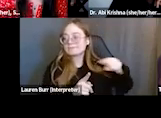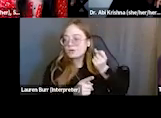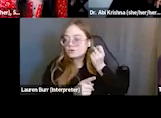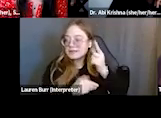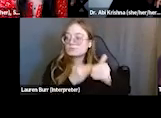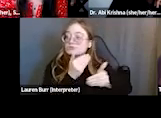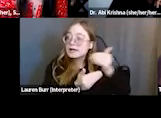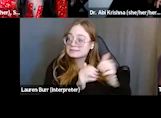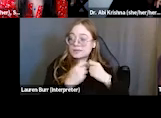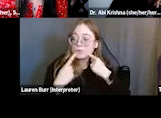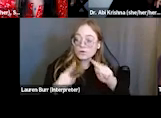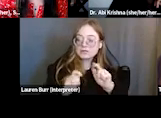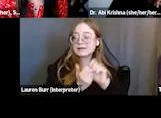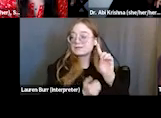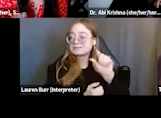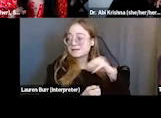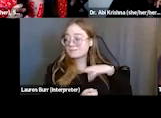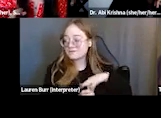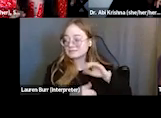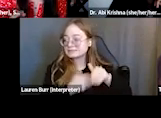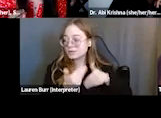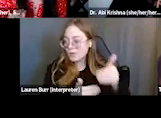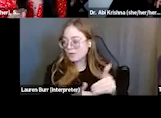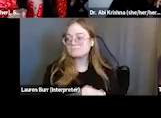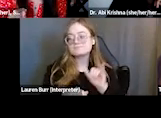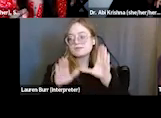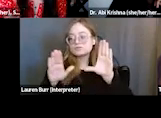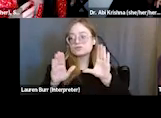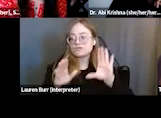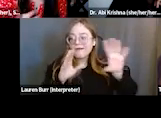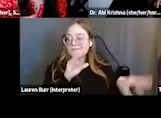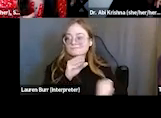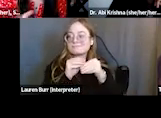how disability benefits work. And it's a great supplement to the one-on-one communication